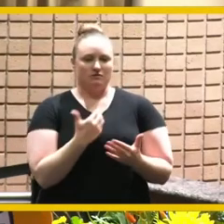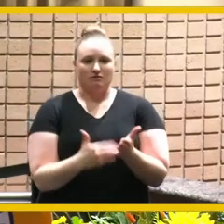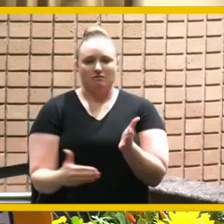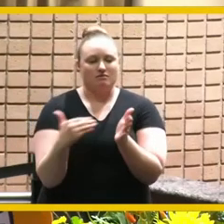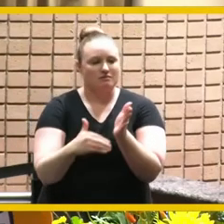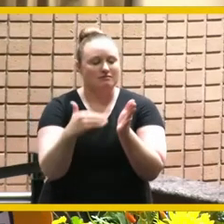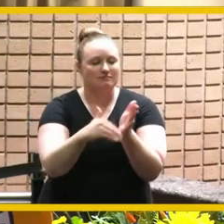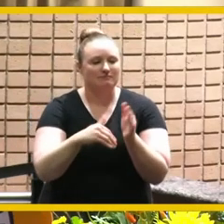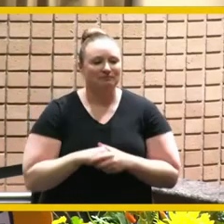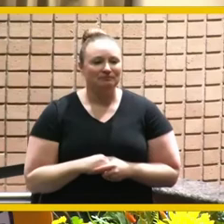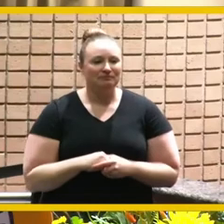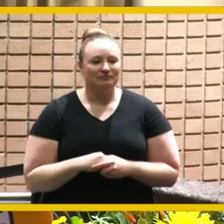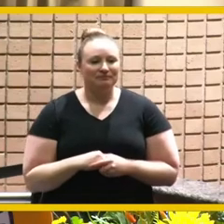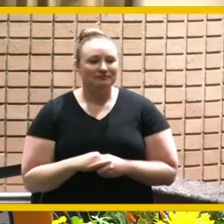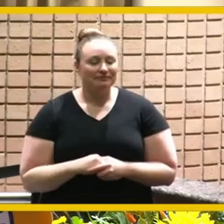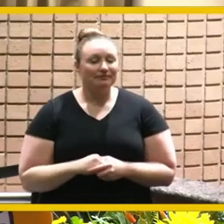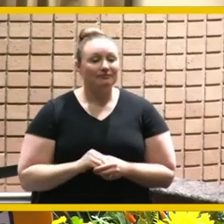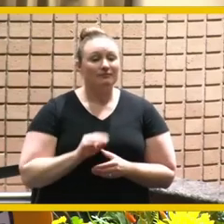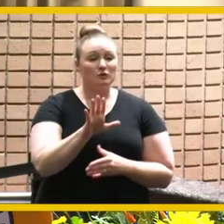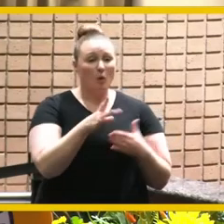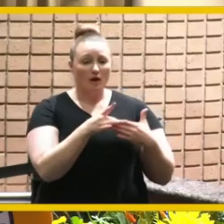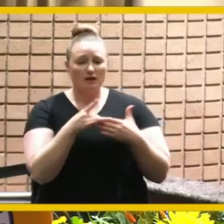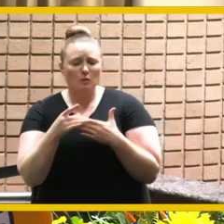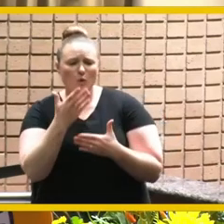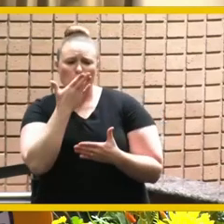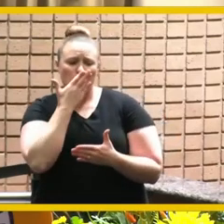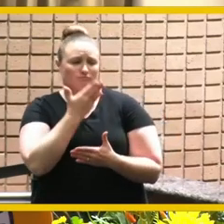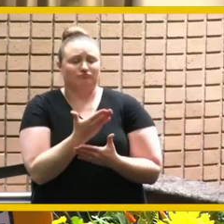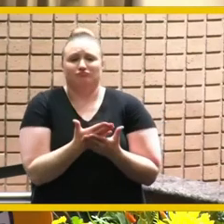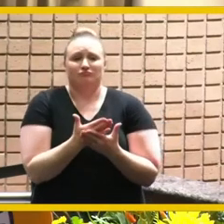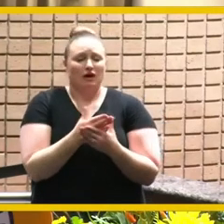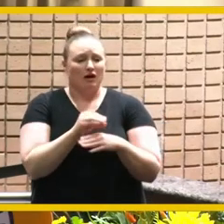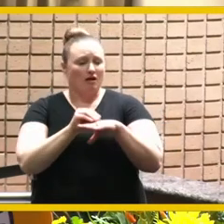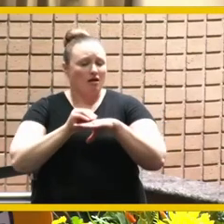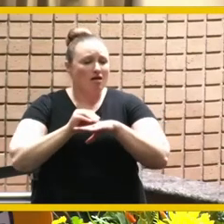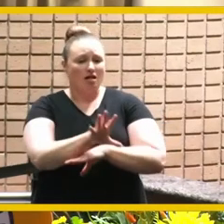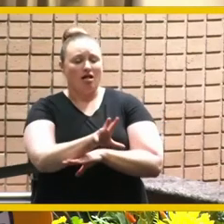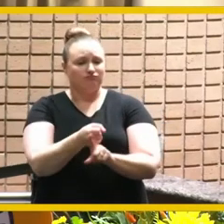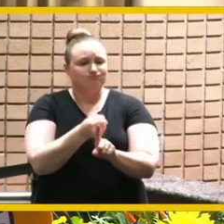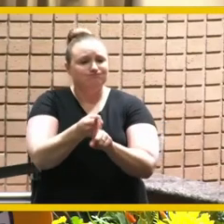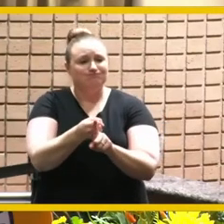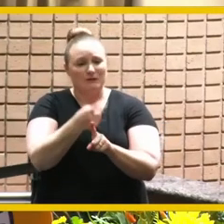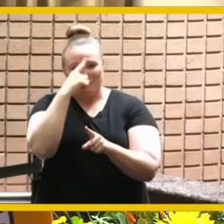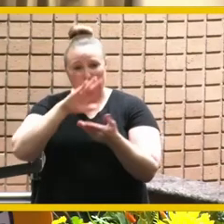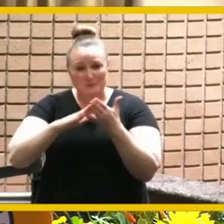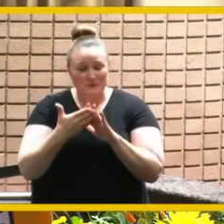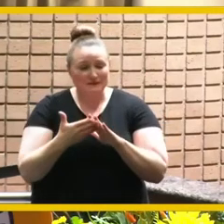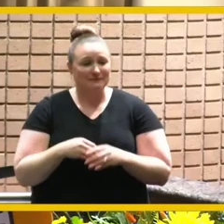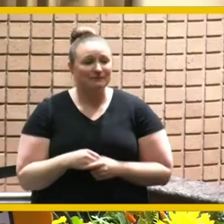leadership has made a difference in the community and you have positive positively shaped the city